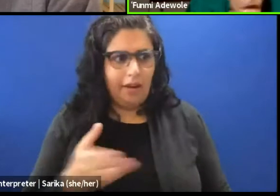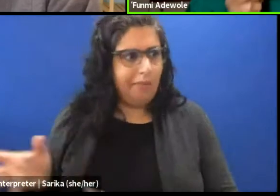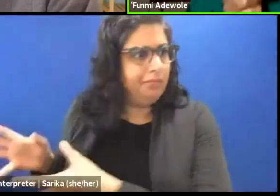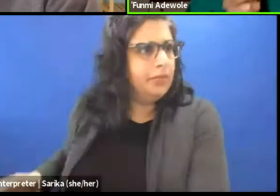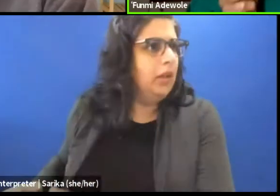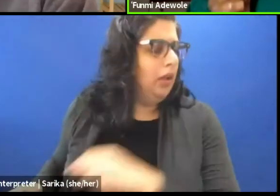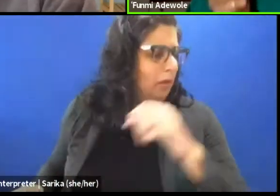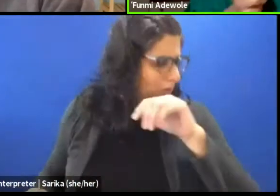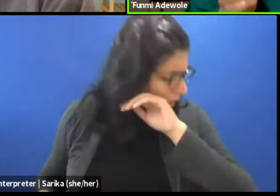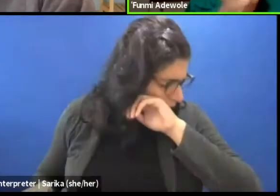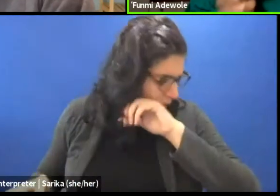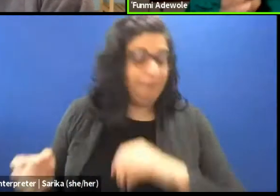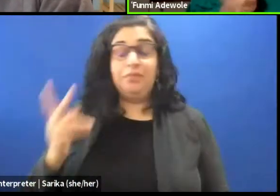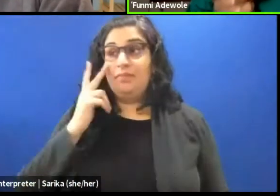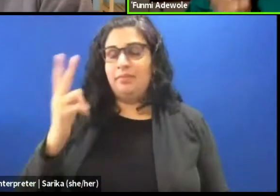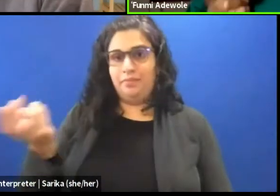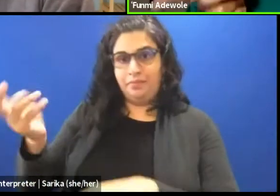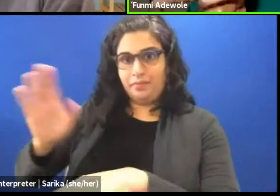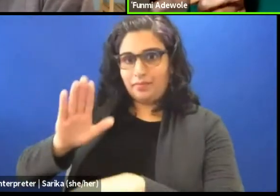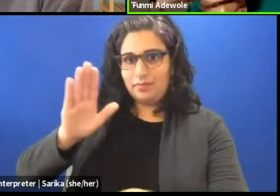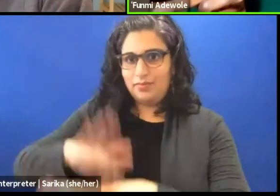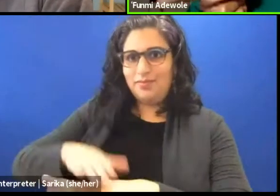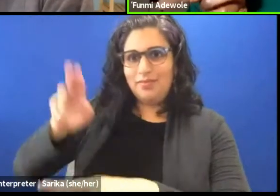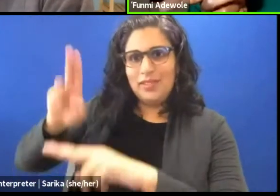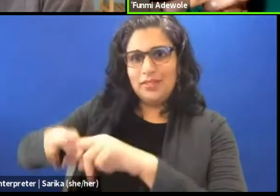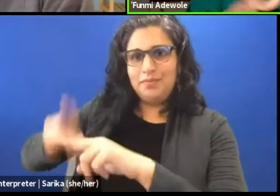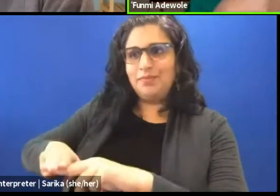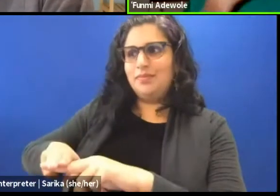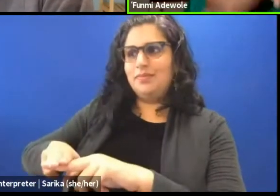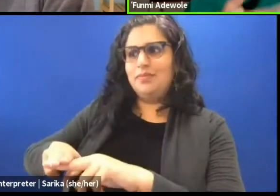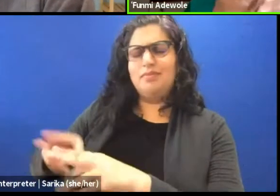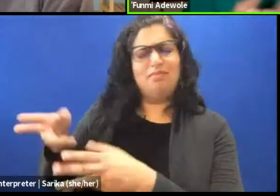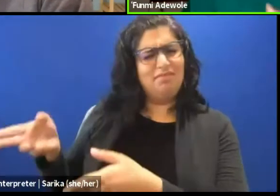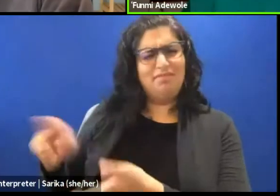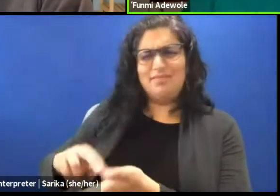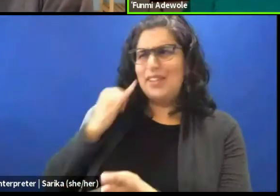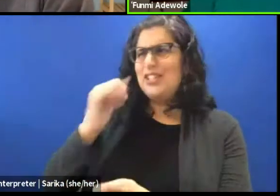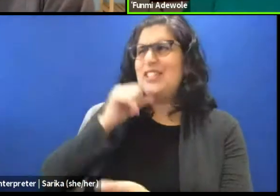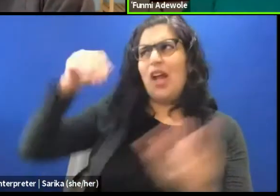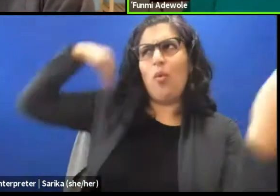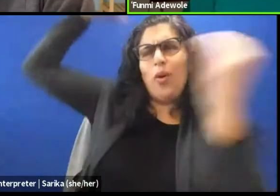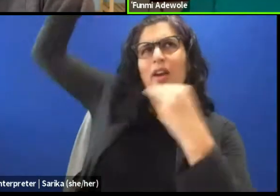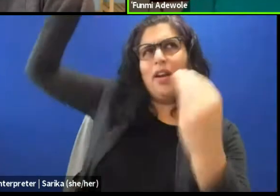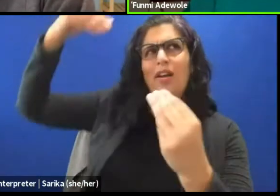and say what does it mean now that she is not wearing it, you know? So that is what I mean about the logic.